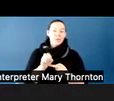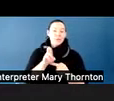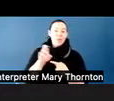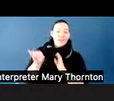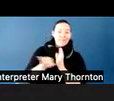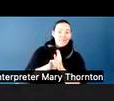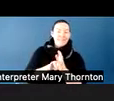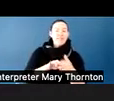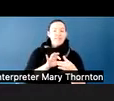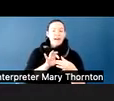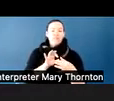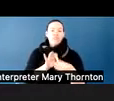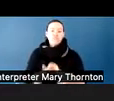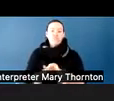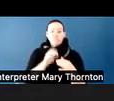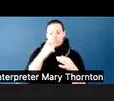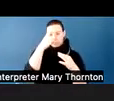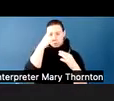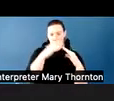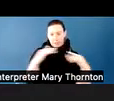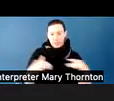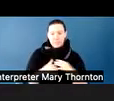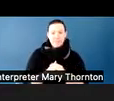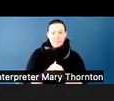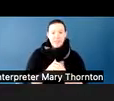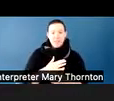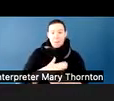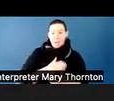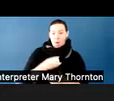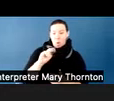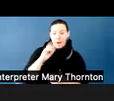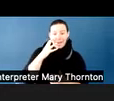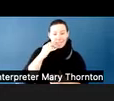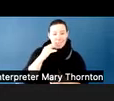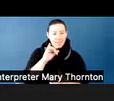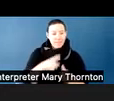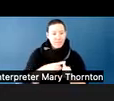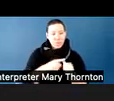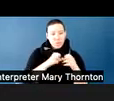And from my experience I will say that this first group, autism, anxiety,